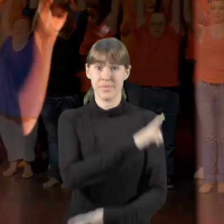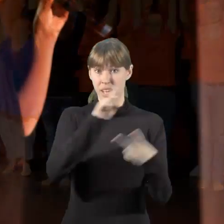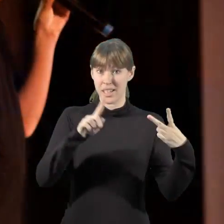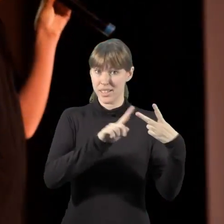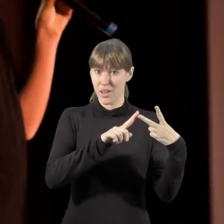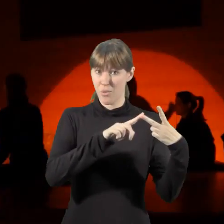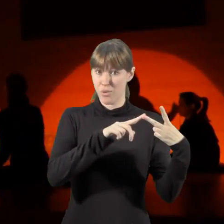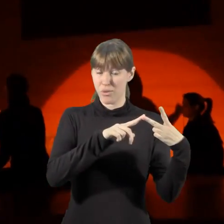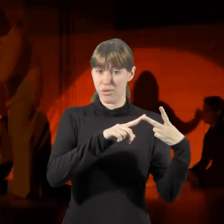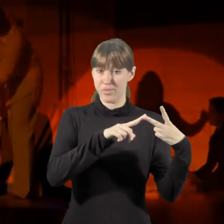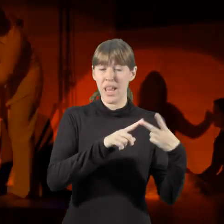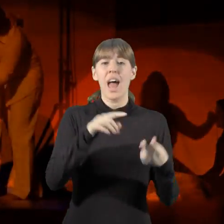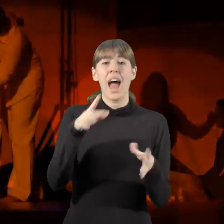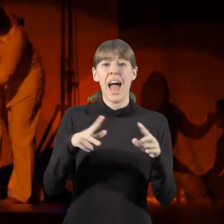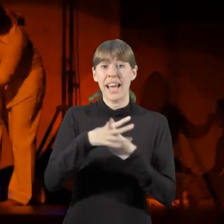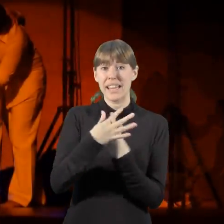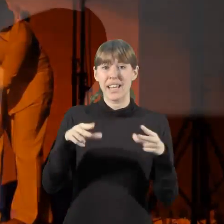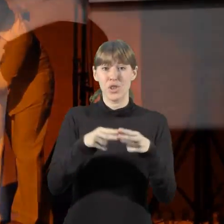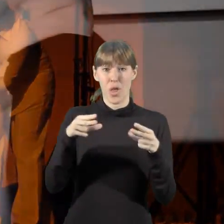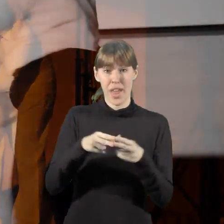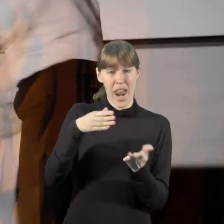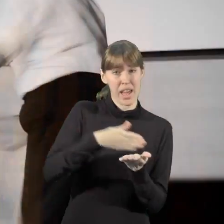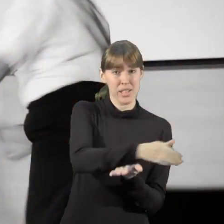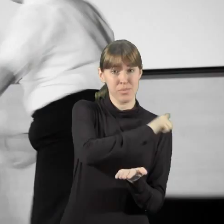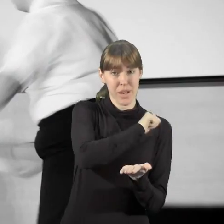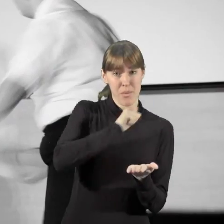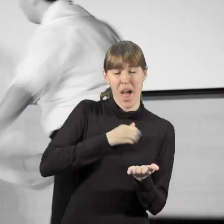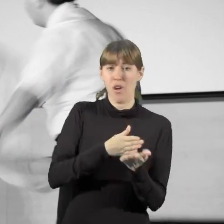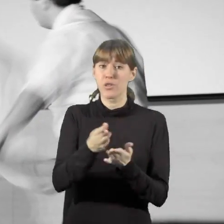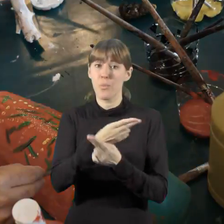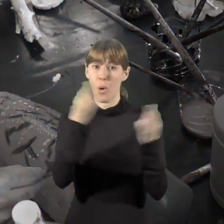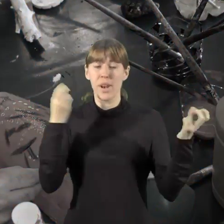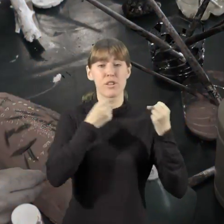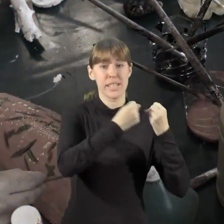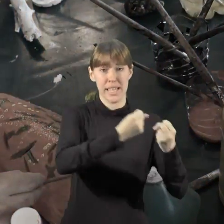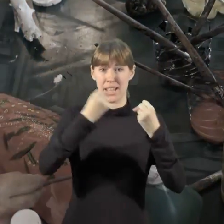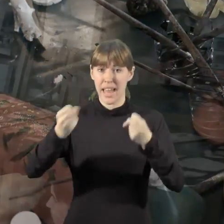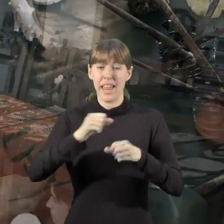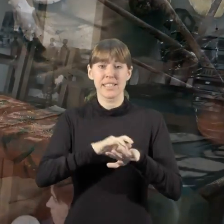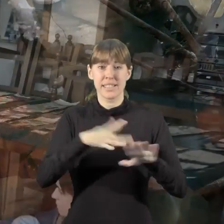Aware the social agents, both public and private ones, and different public and private entities